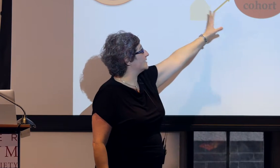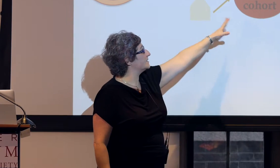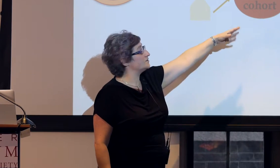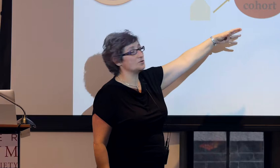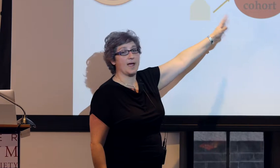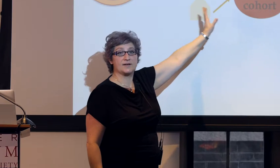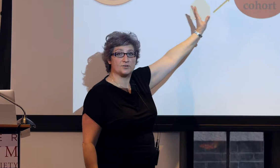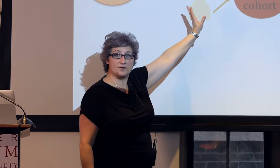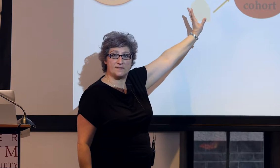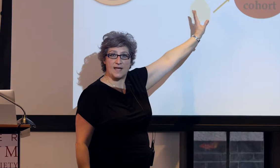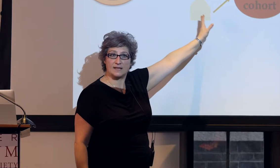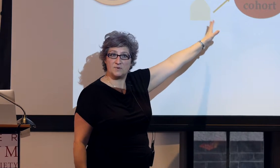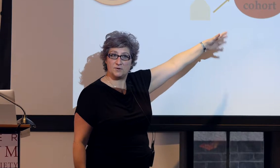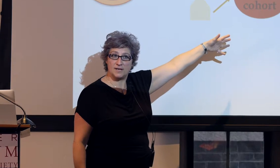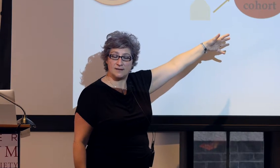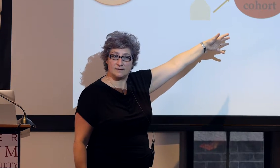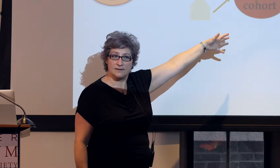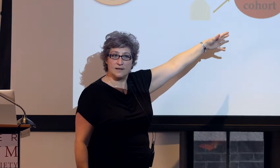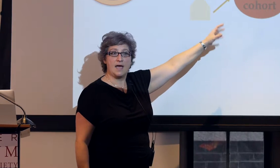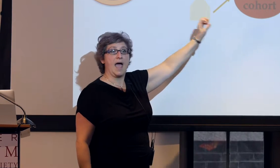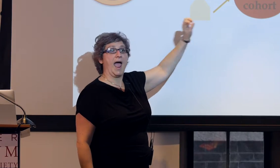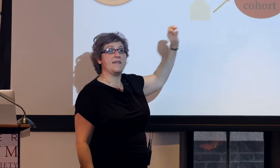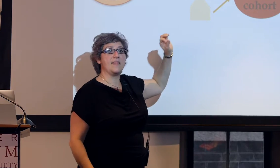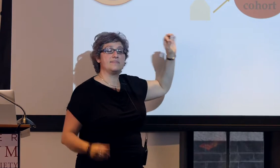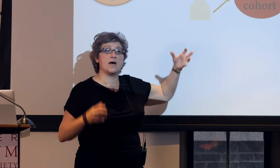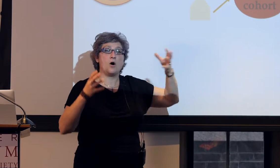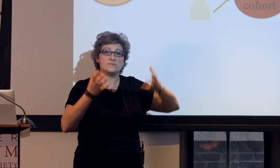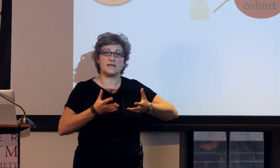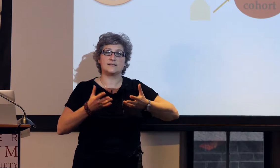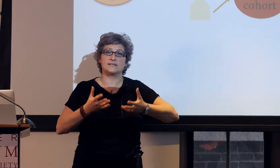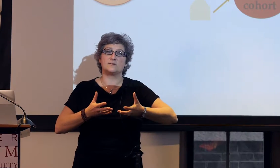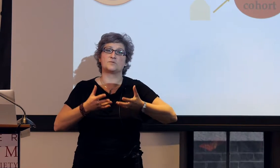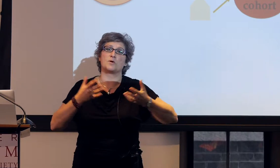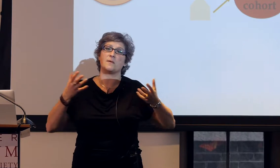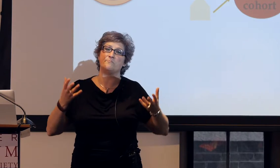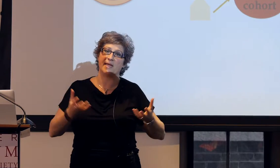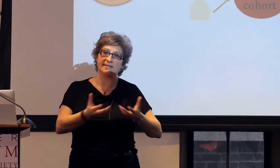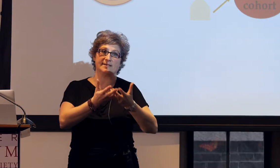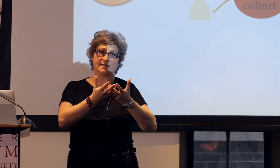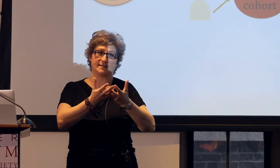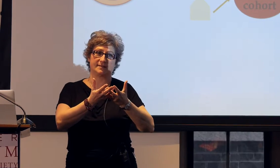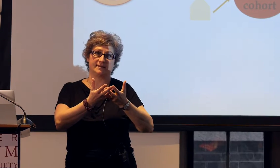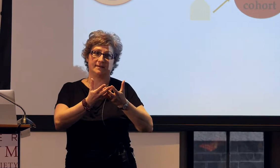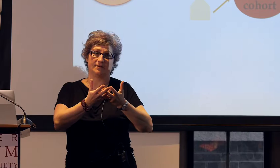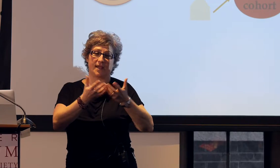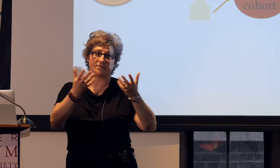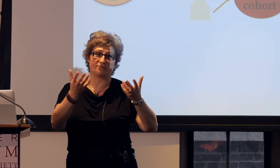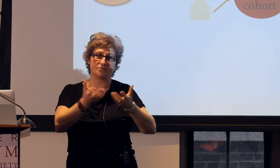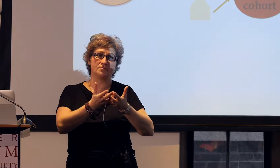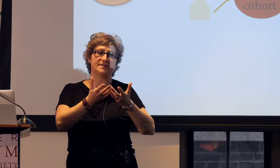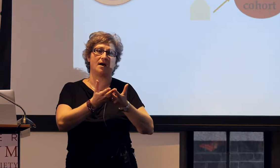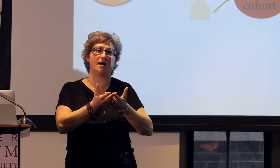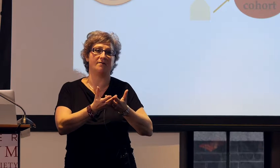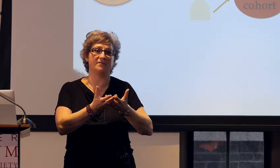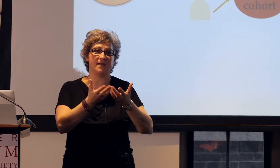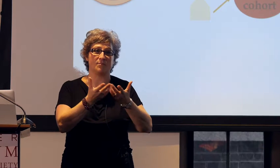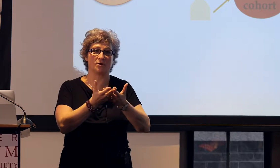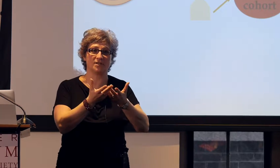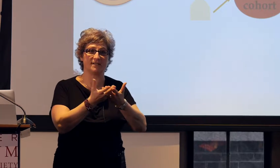who entered that community and the homesign systems were the basis, okay, the roots of the emergence